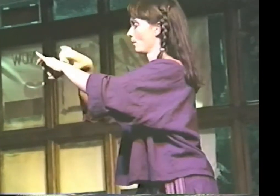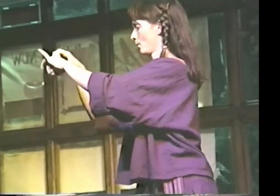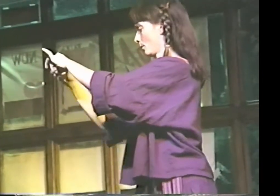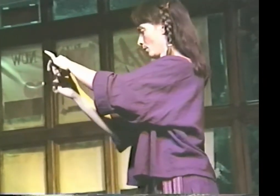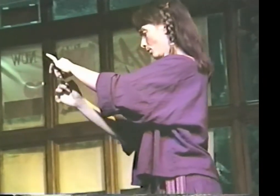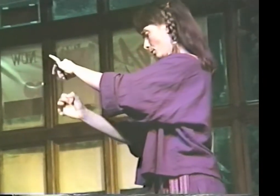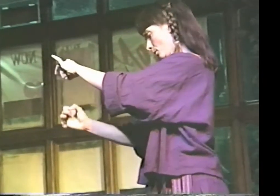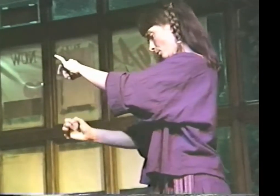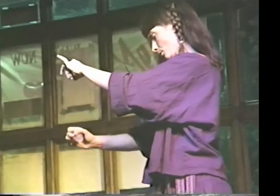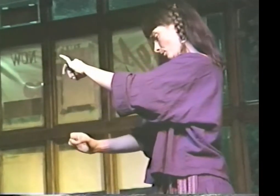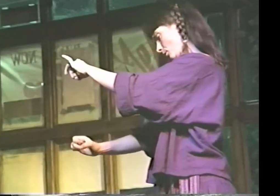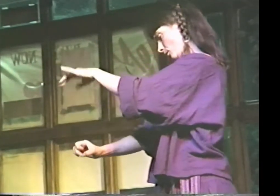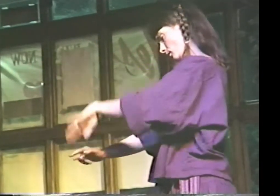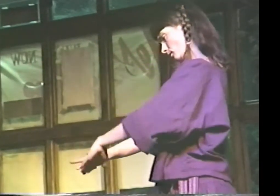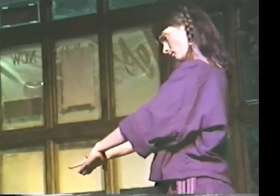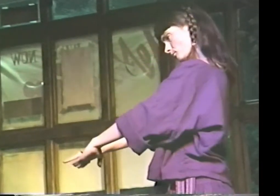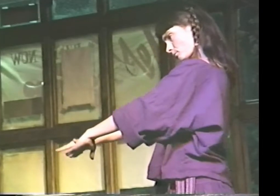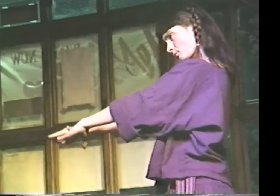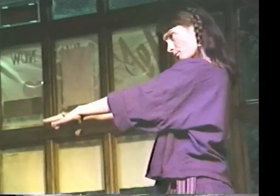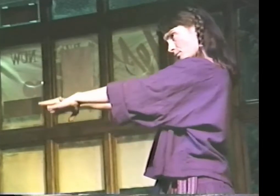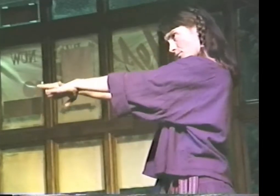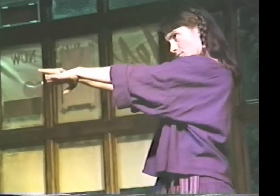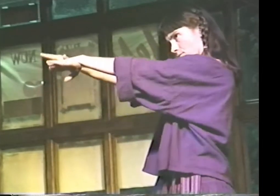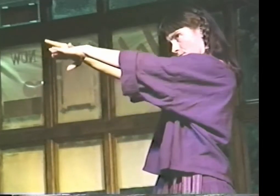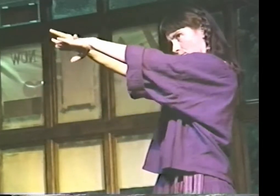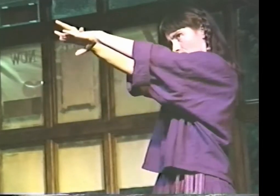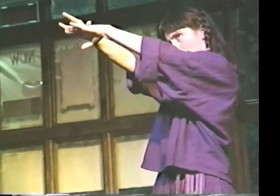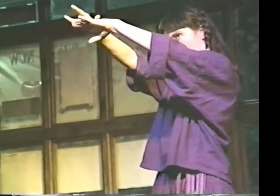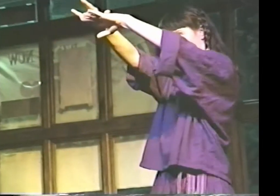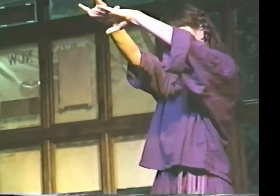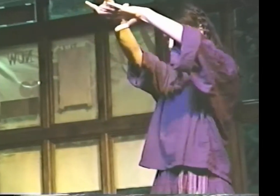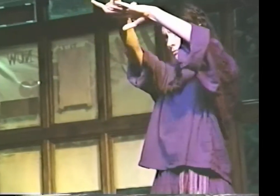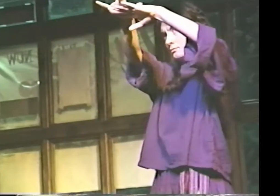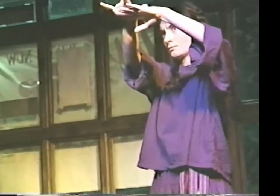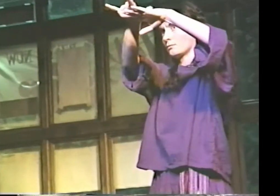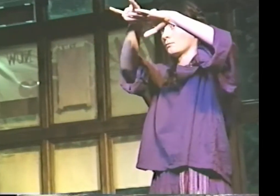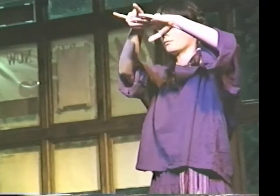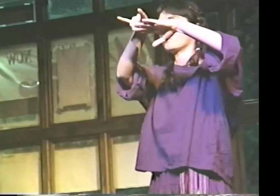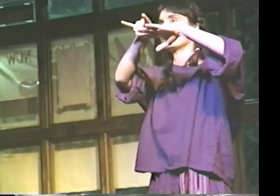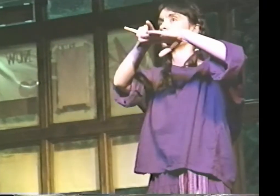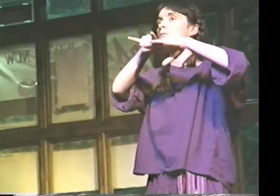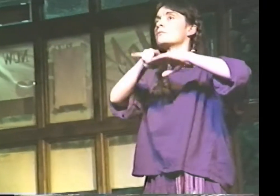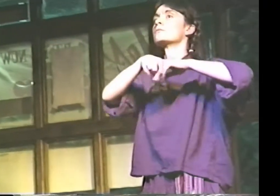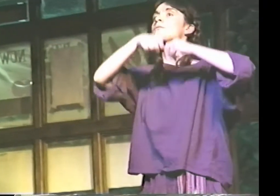"AND A HUGE PIPE THAT LEADS TO A PLANE.